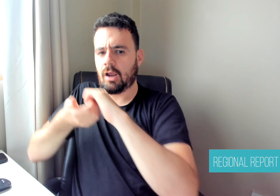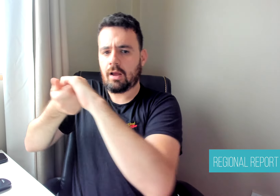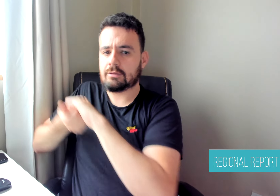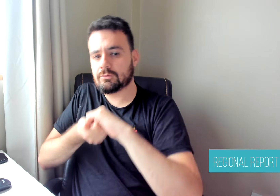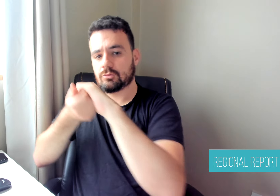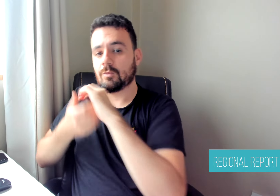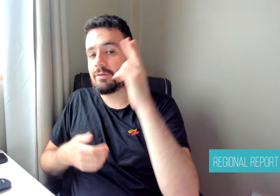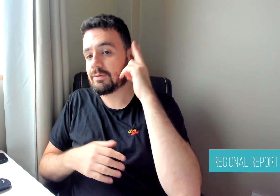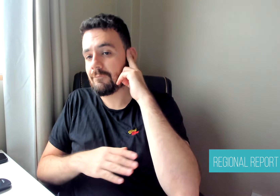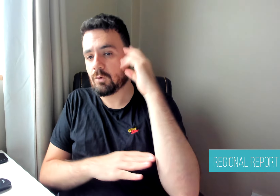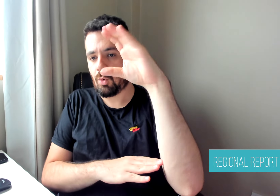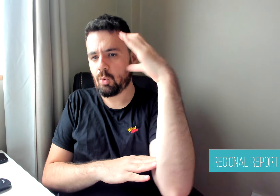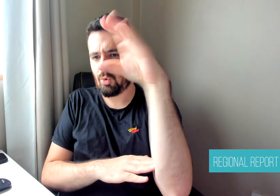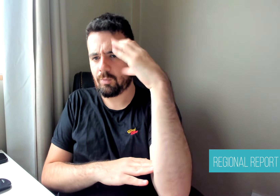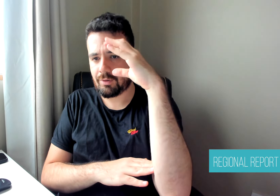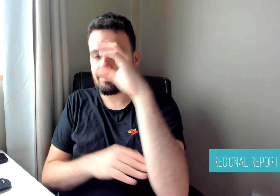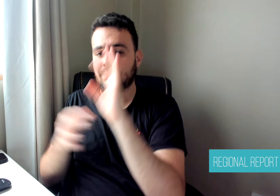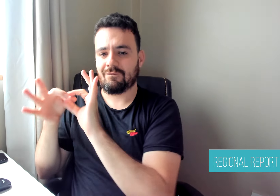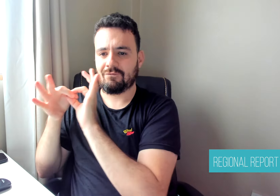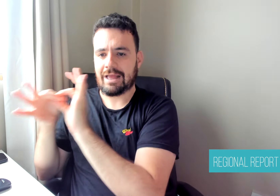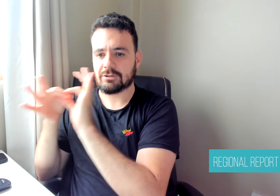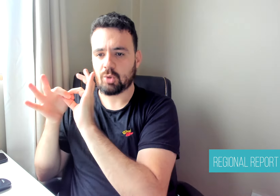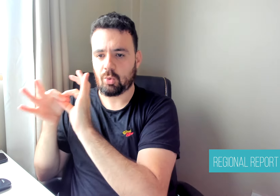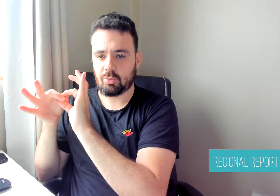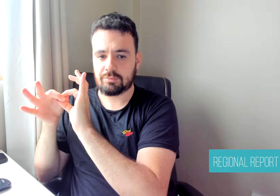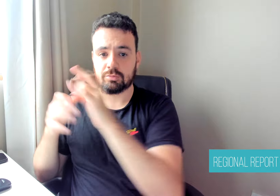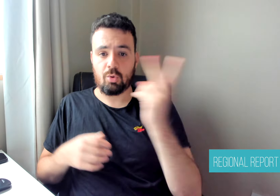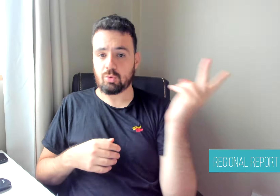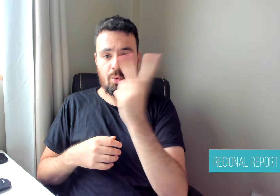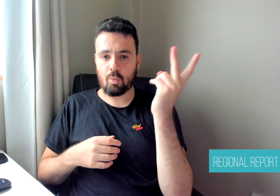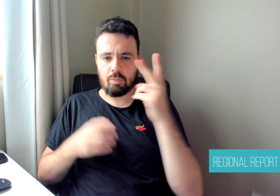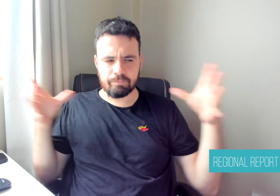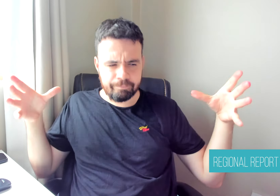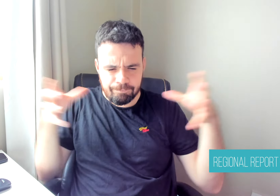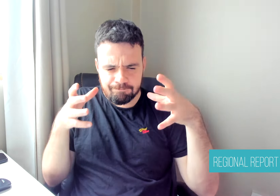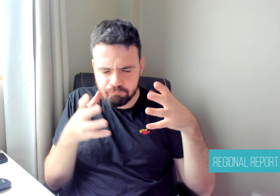at optimizing the experience of passengers with deafness through